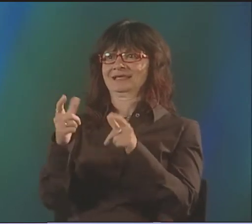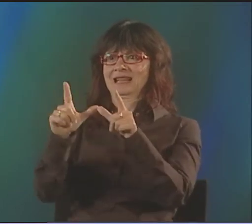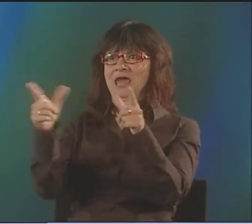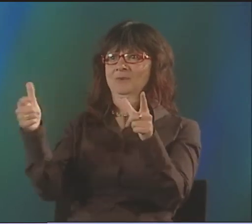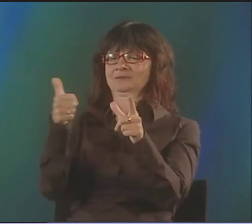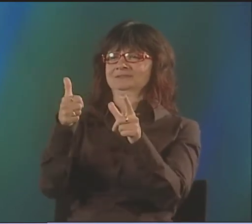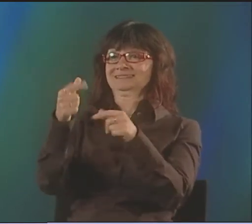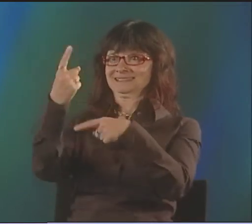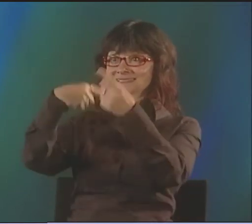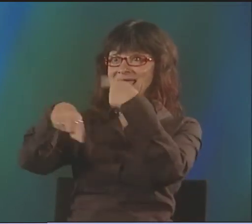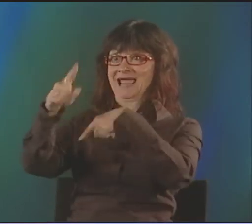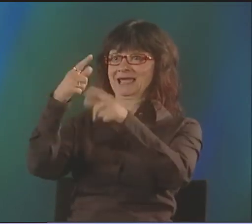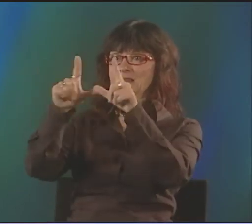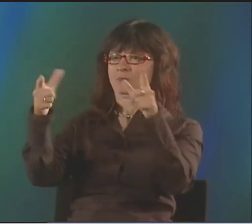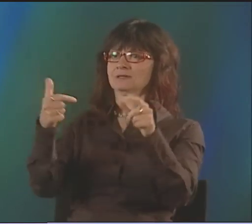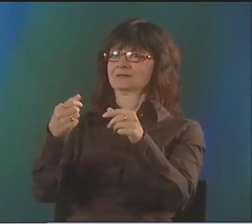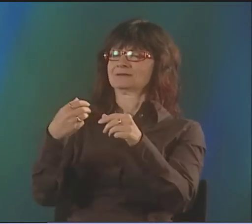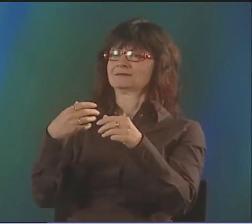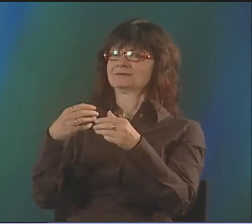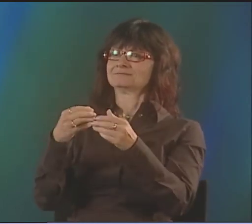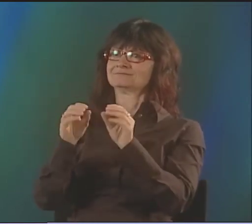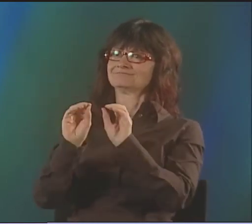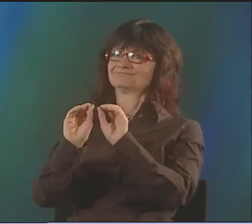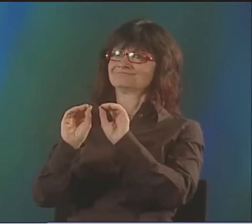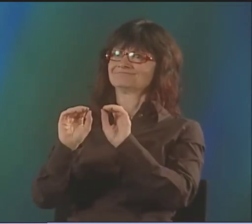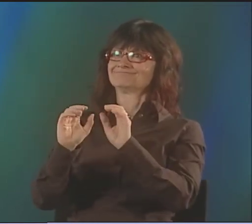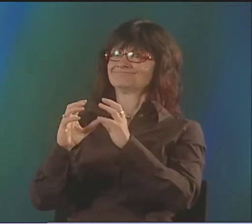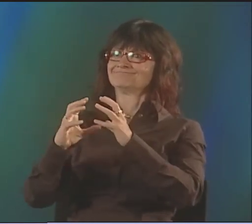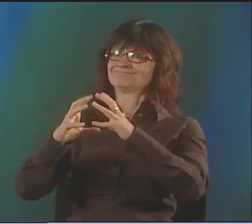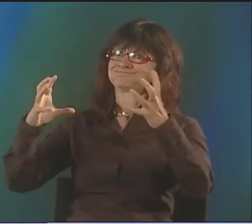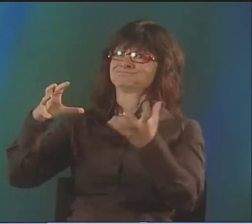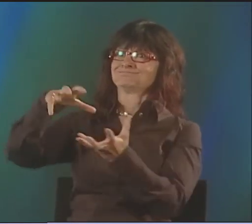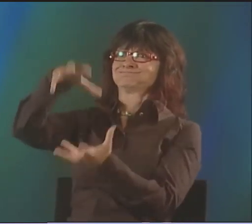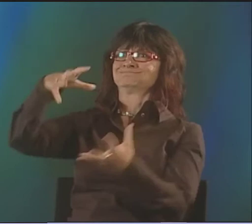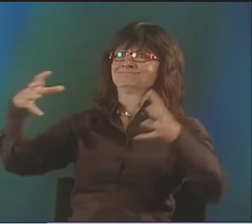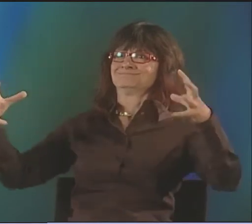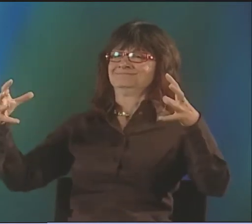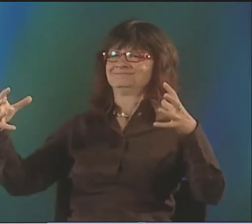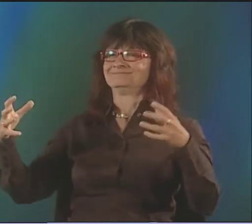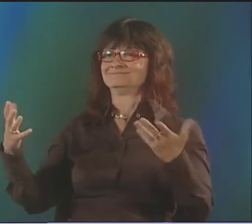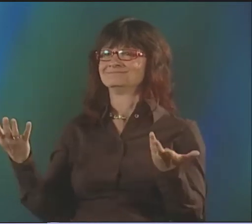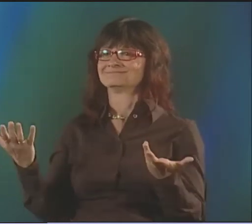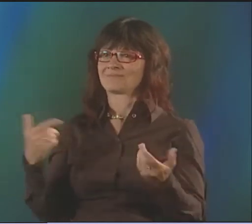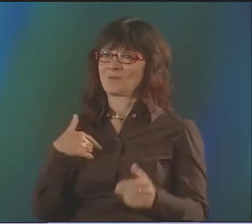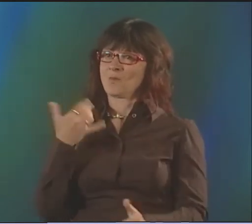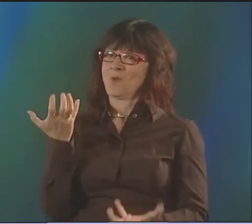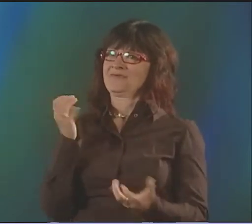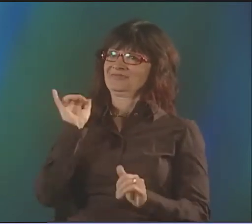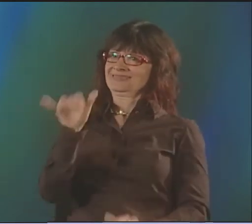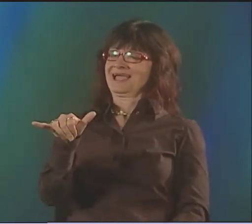EXPERIMENTATION, AND BEING CONSTANTLY IN A QUEST, SEARCHING.